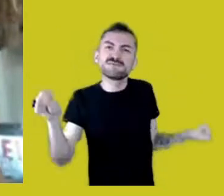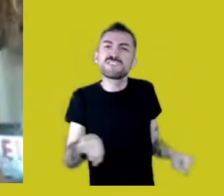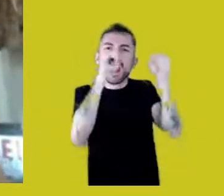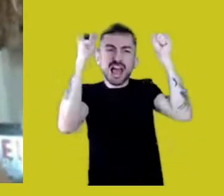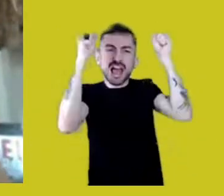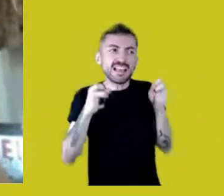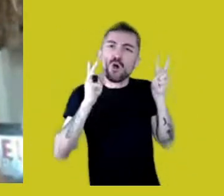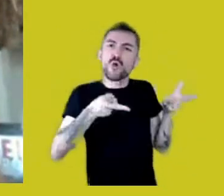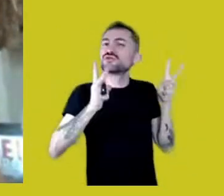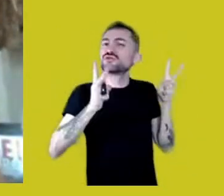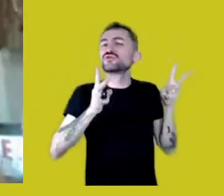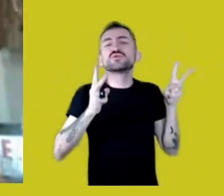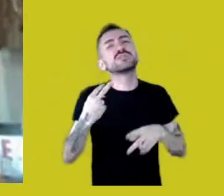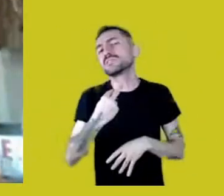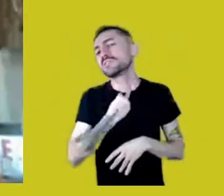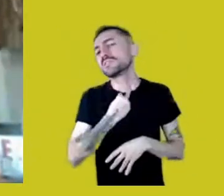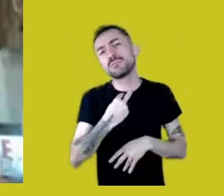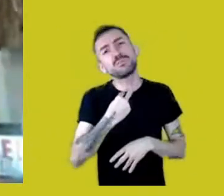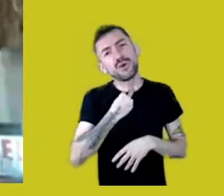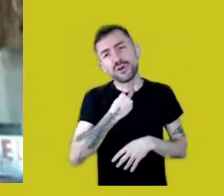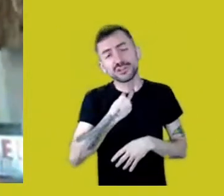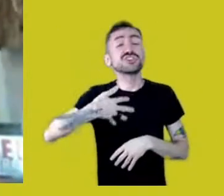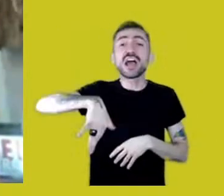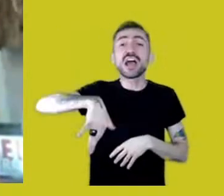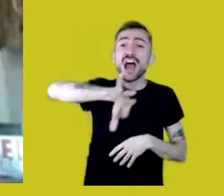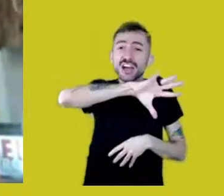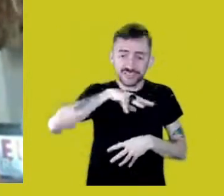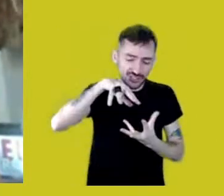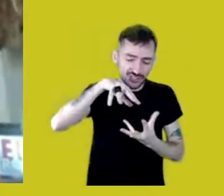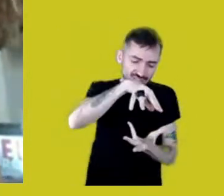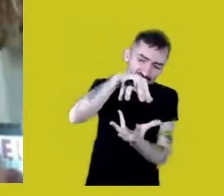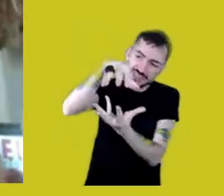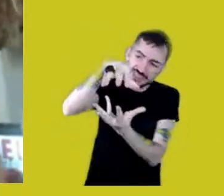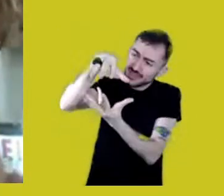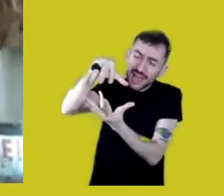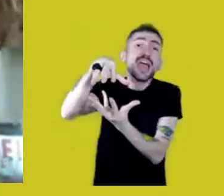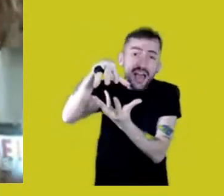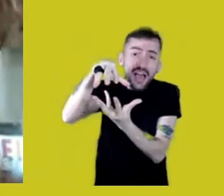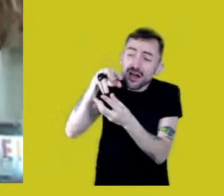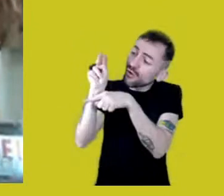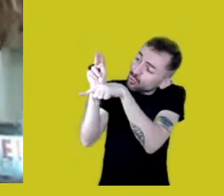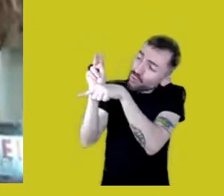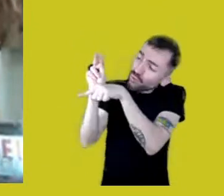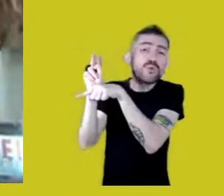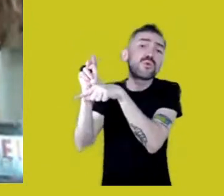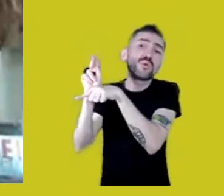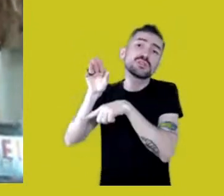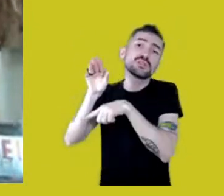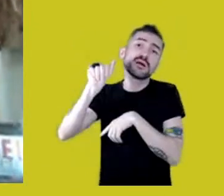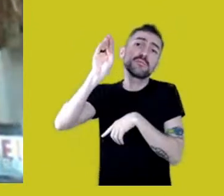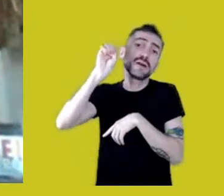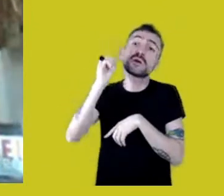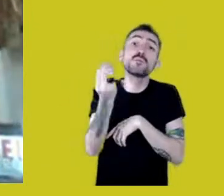We need to take care of Mother Earth, because we’re Earth herself,